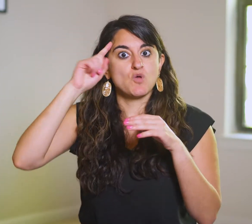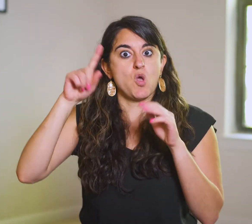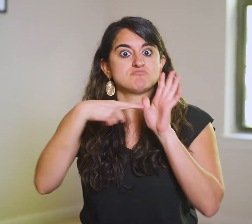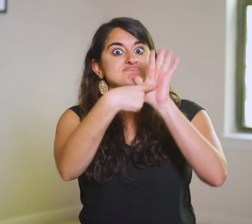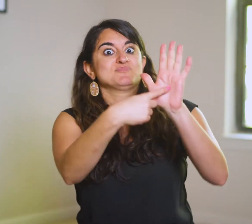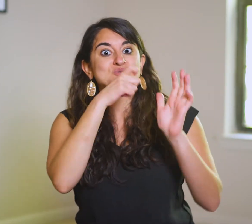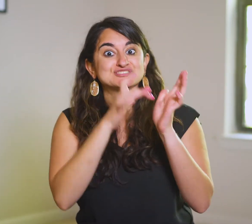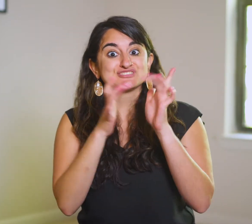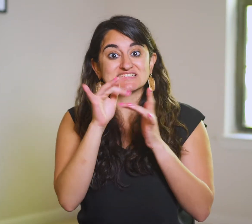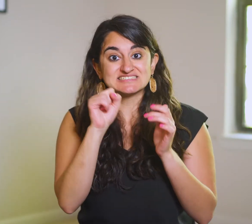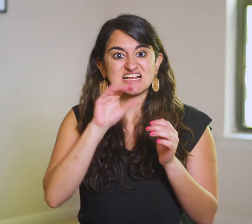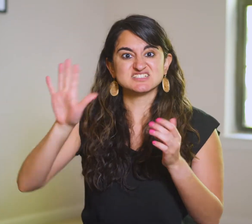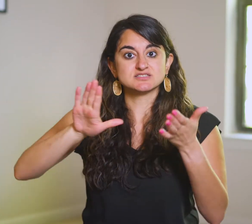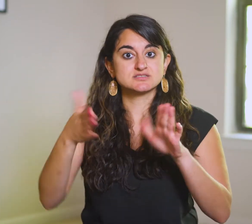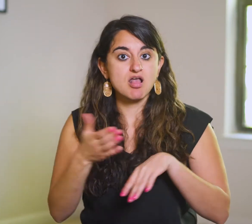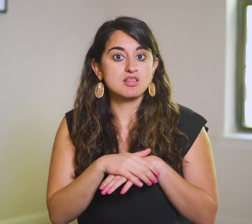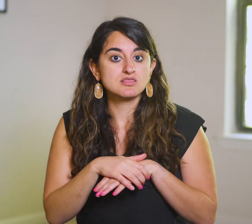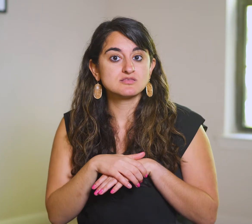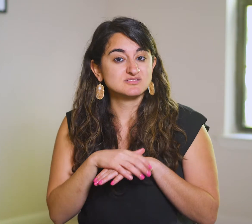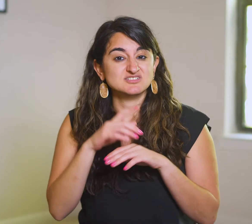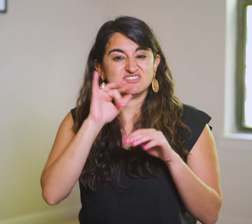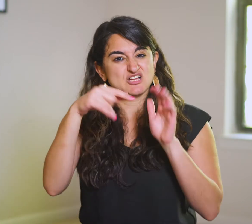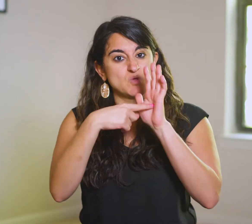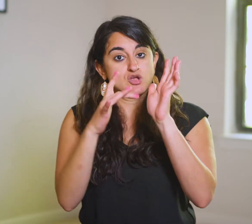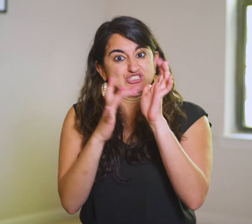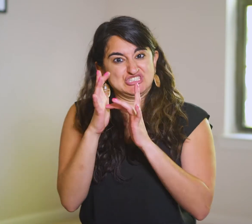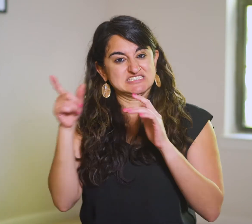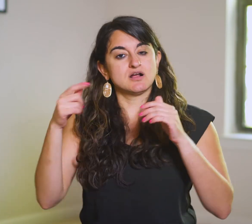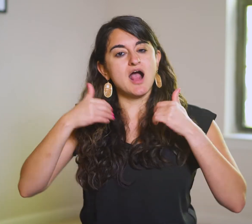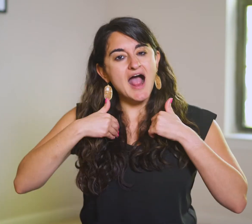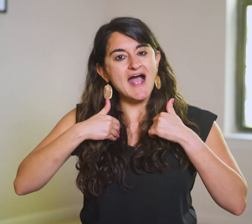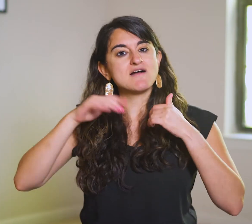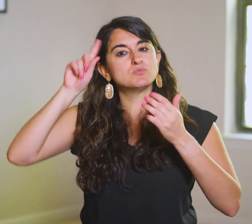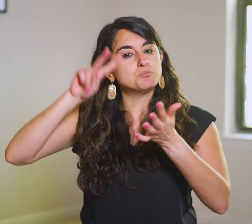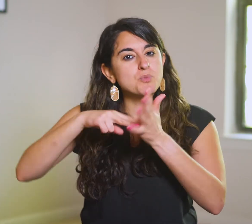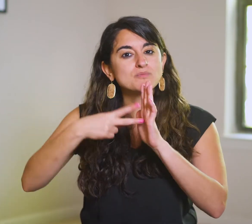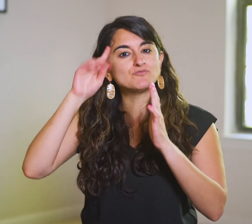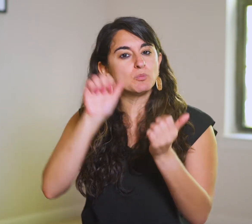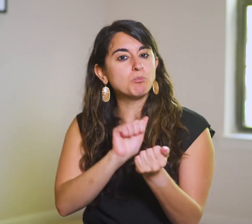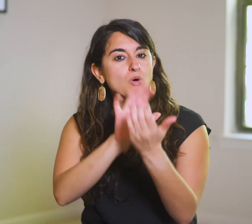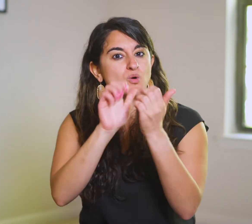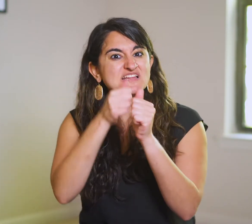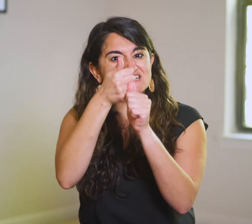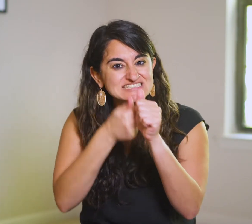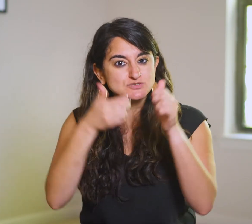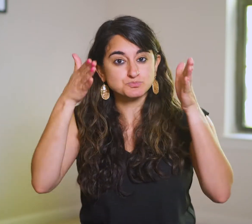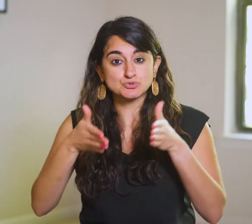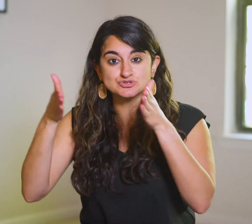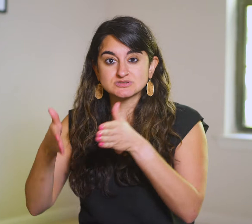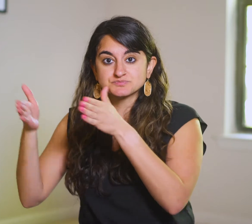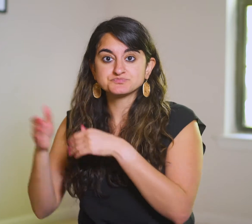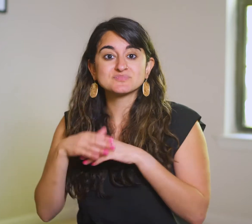for His revealing and His death, Jesus is measured in His approach.